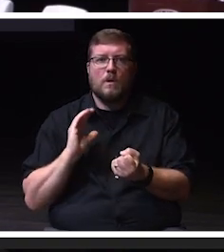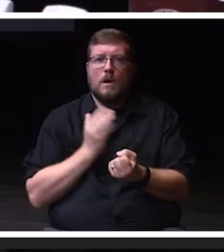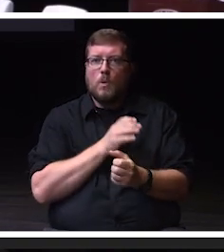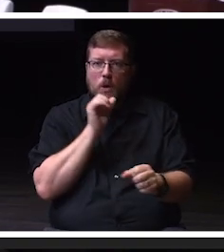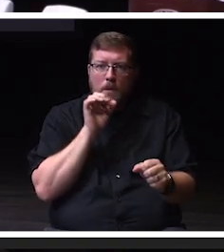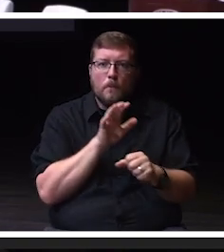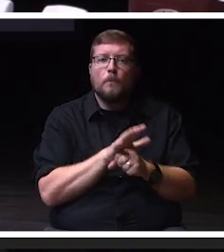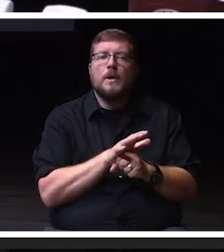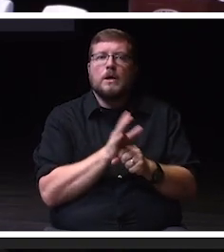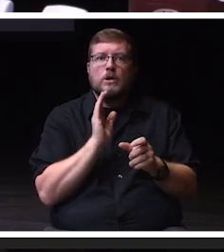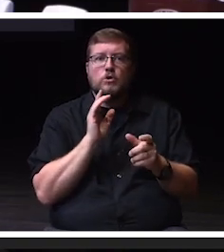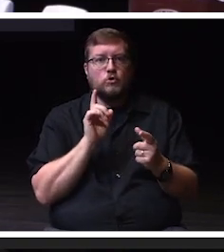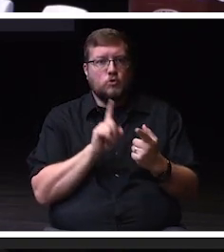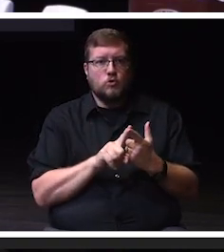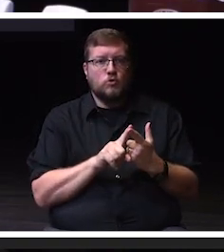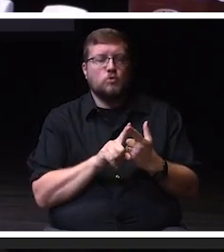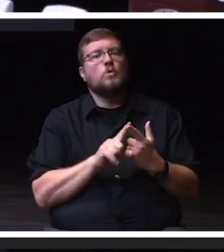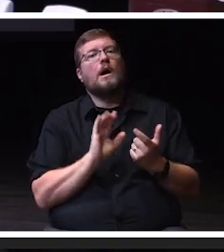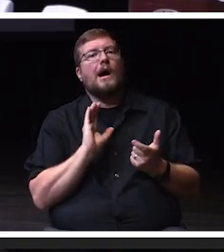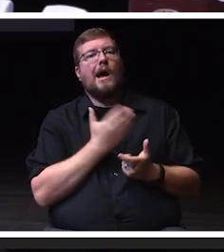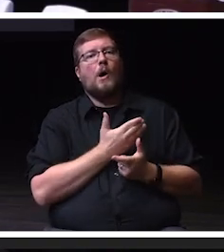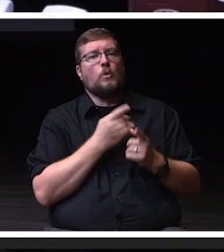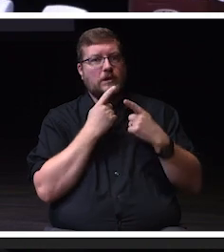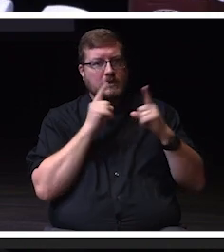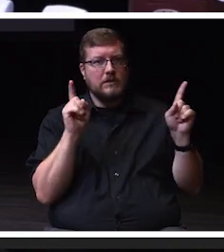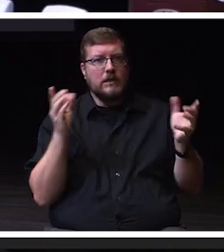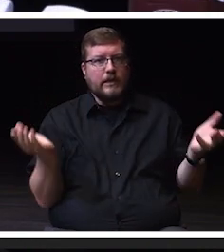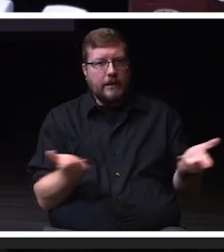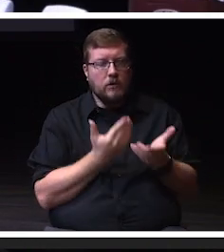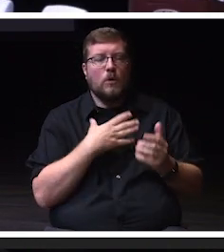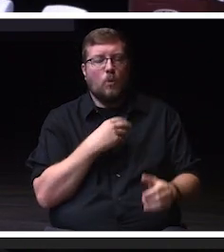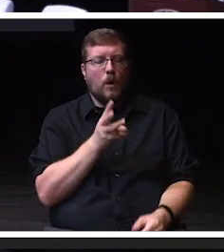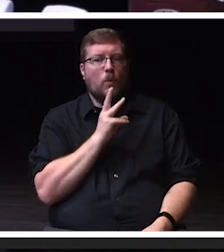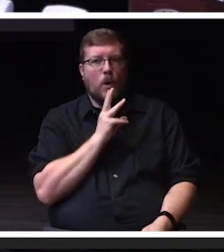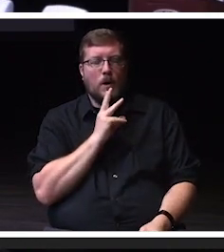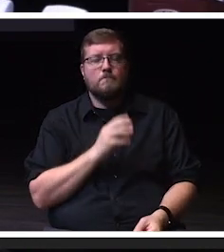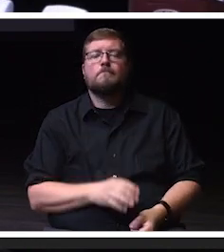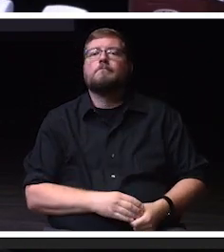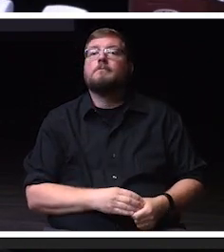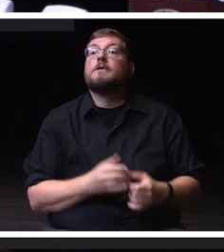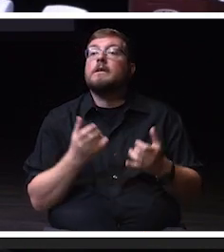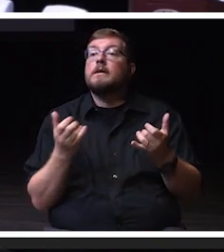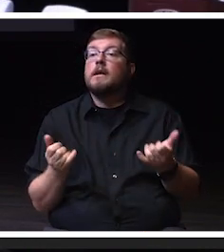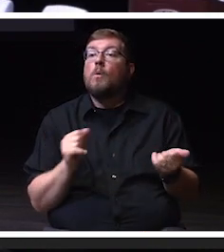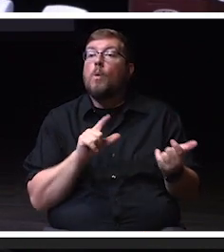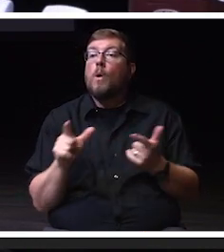to our institutional success. I would like to ask the members of the Chancellor's